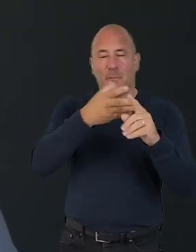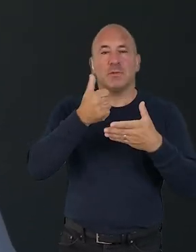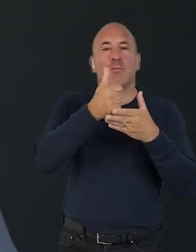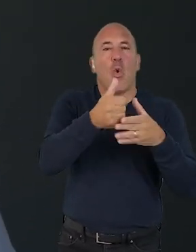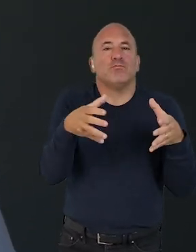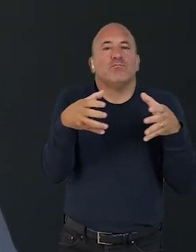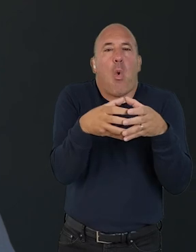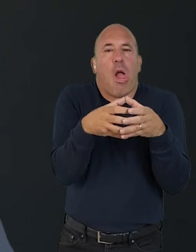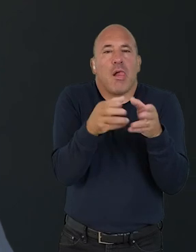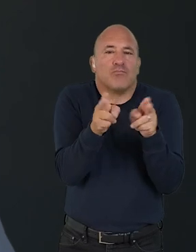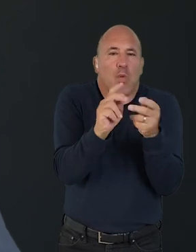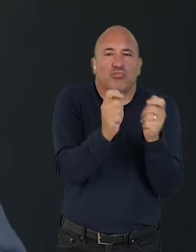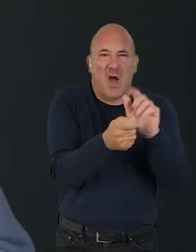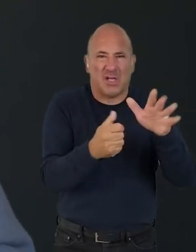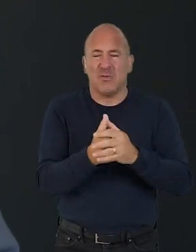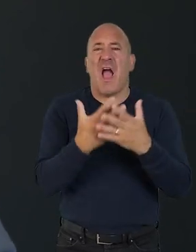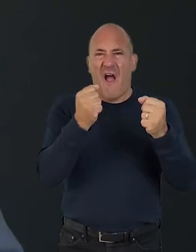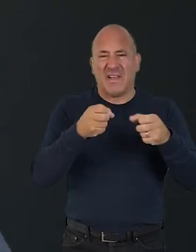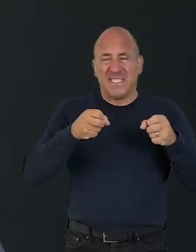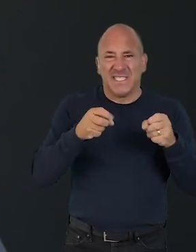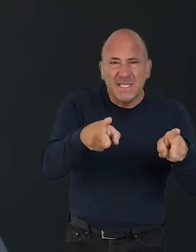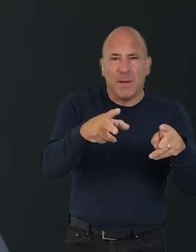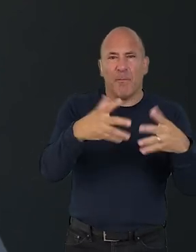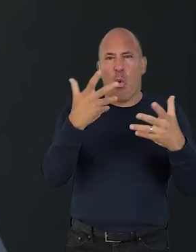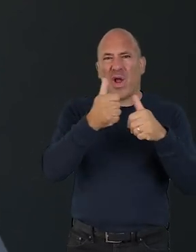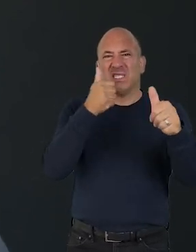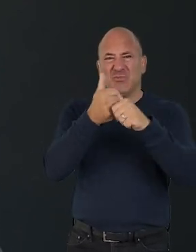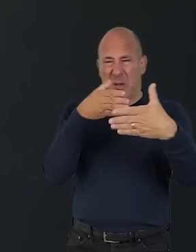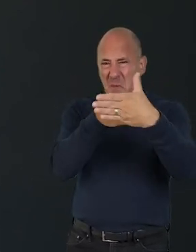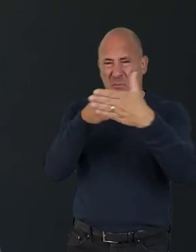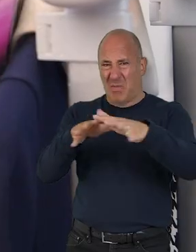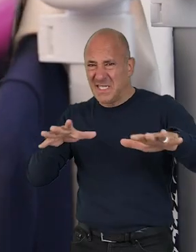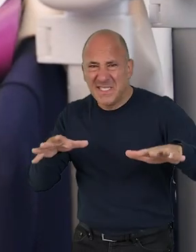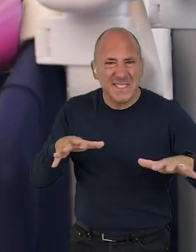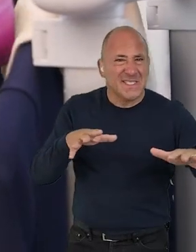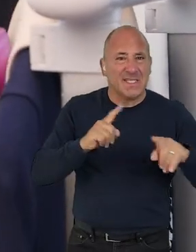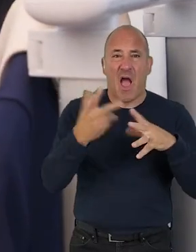supporting smaller scale change, you will come up against systemic or industry barriers to action.